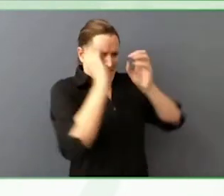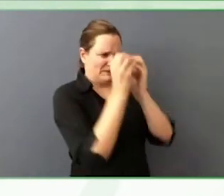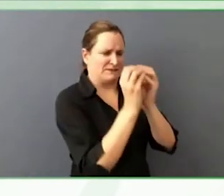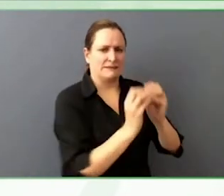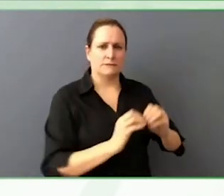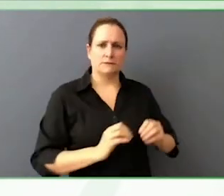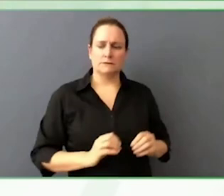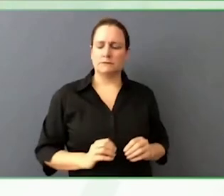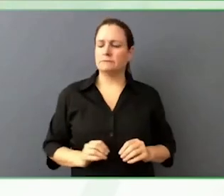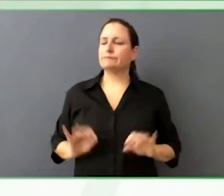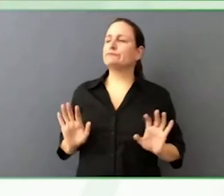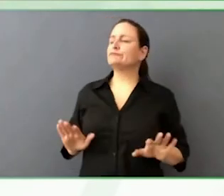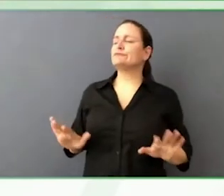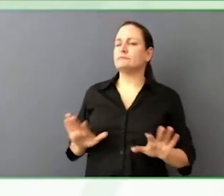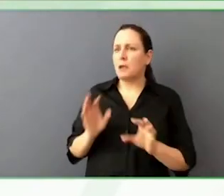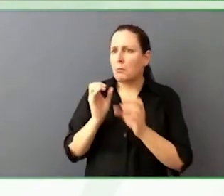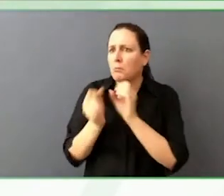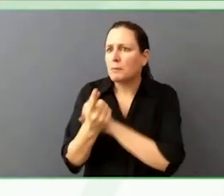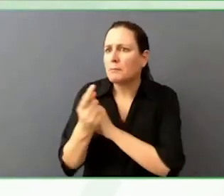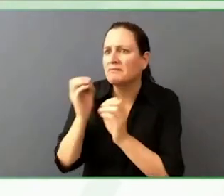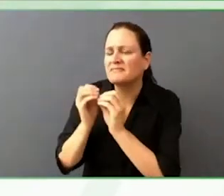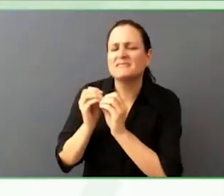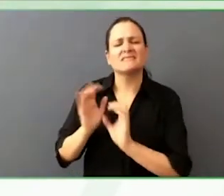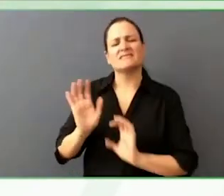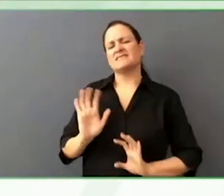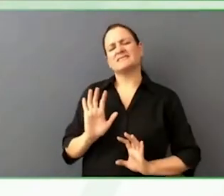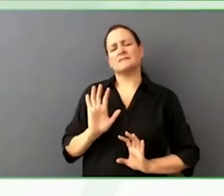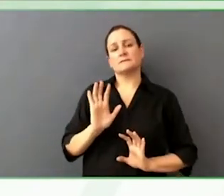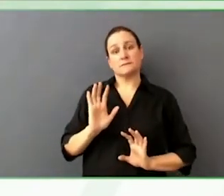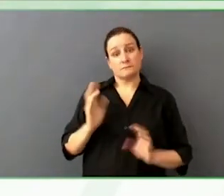This is a large, old company, we need a foundation for the future.